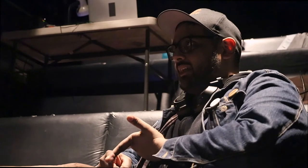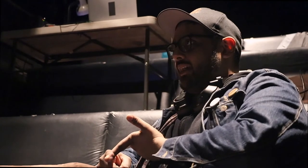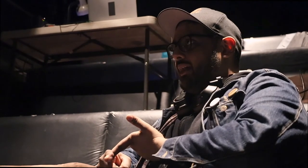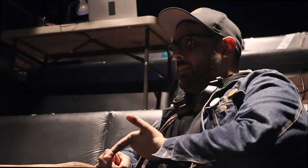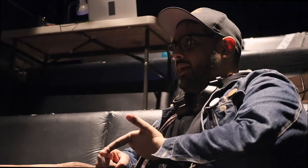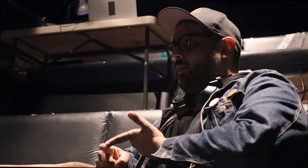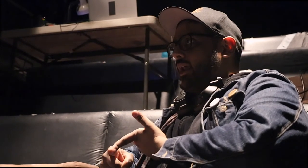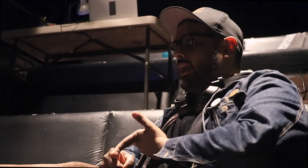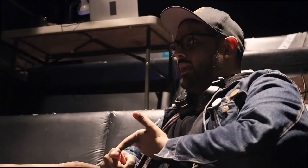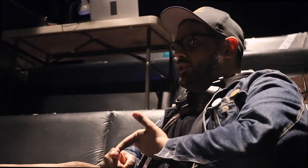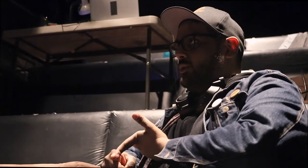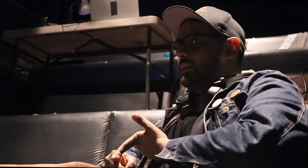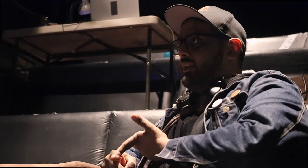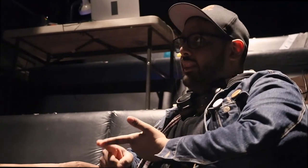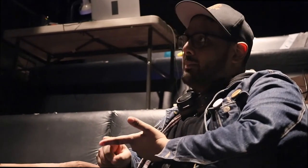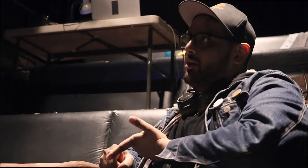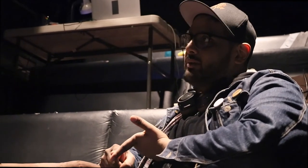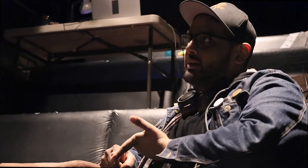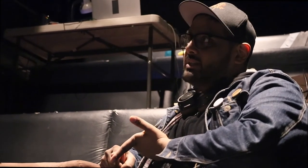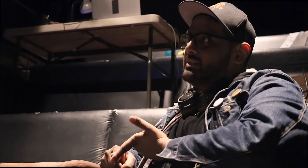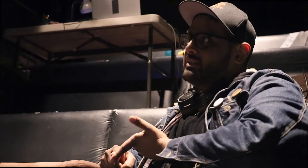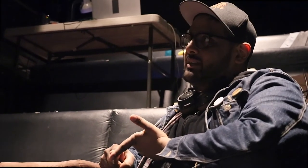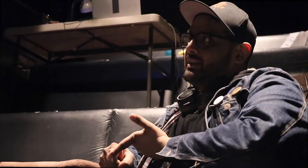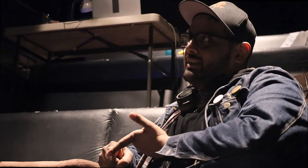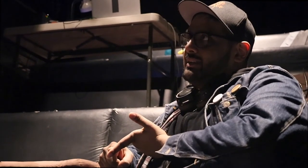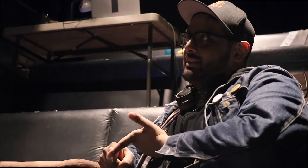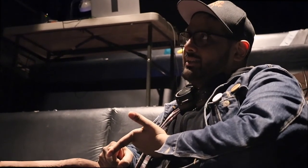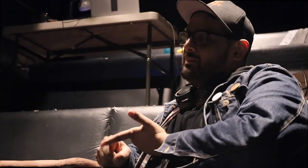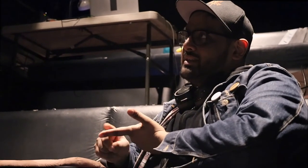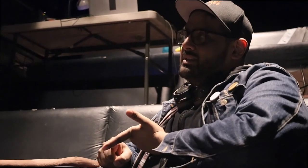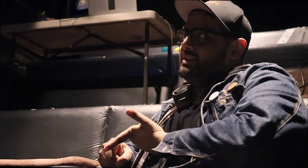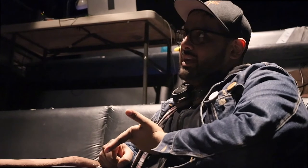What I interpreted in that moment was because DM's